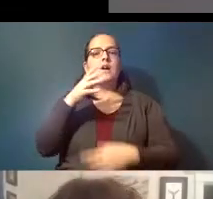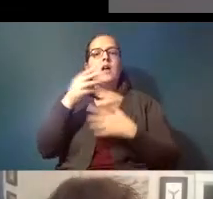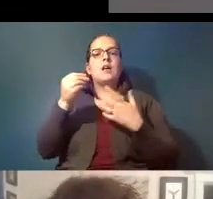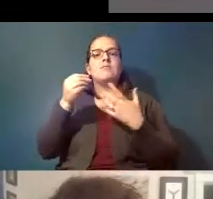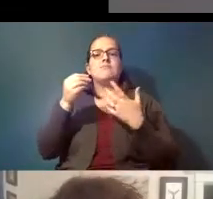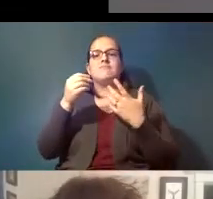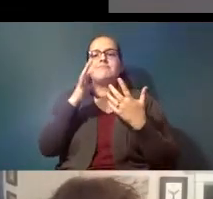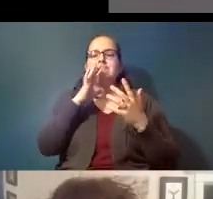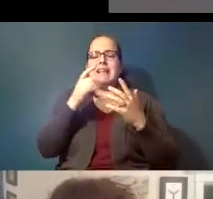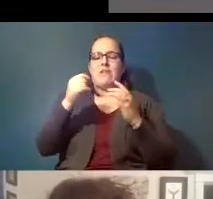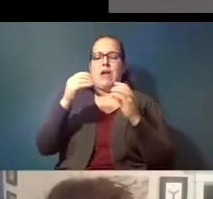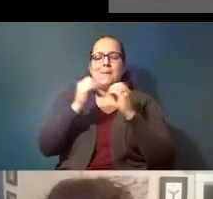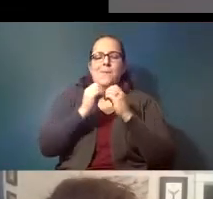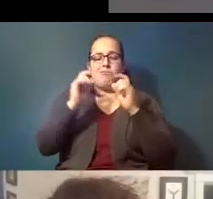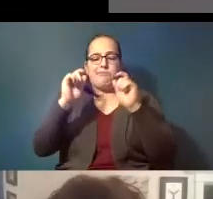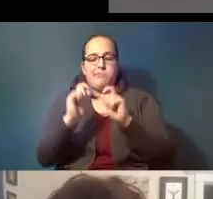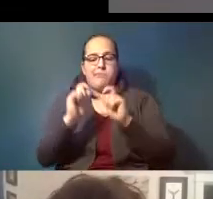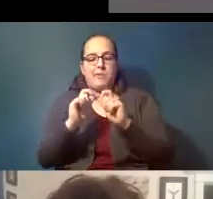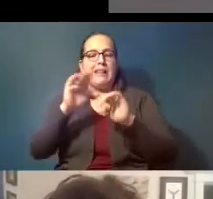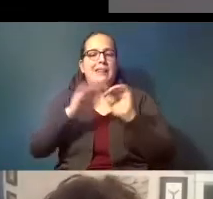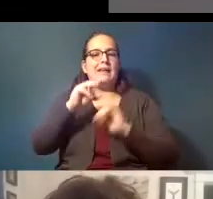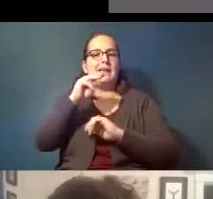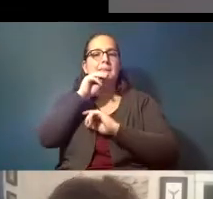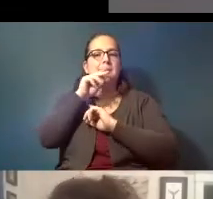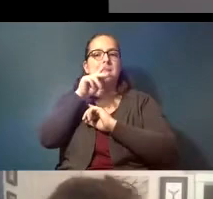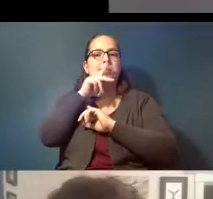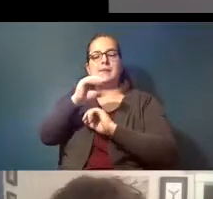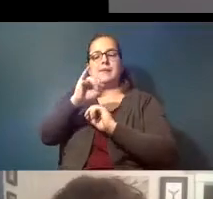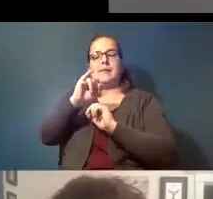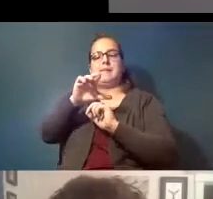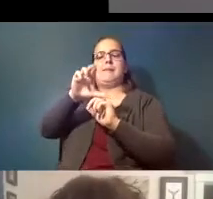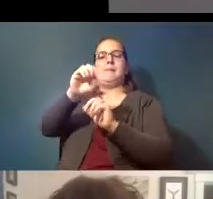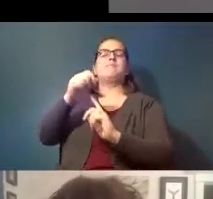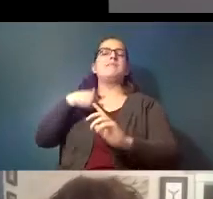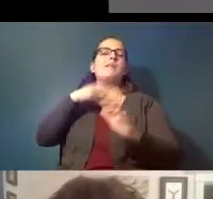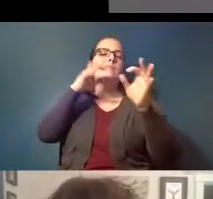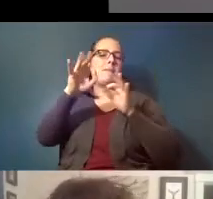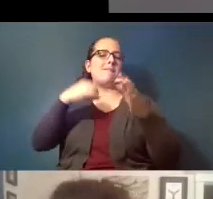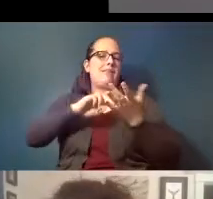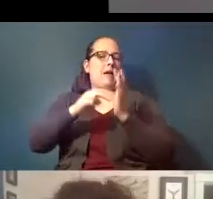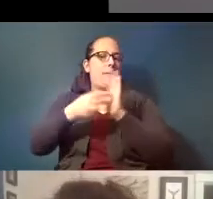little bit smaller than the micro size and i'll just i'll um explain what i mean by that i'll talk